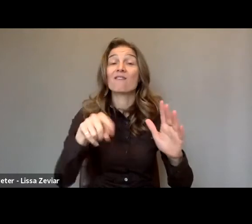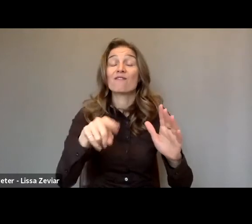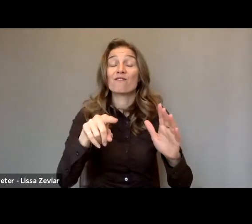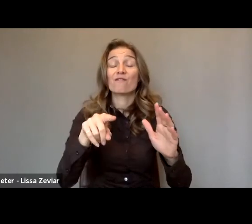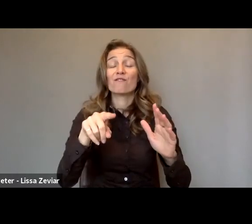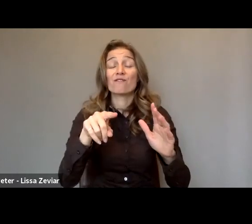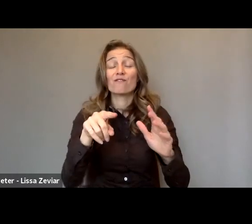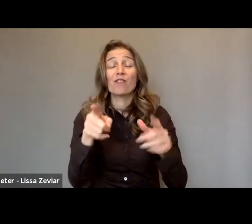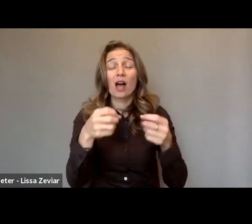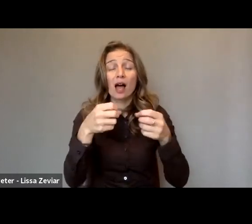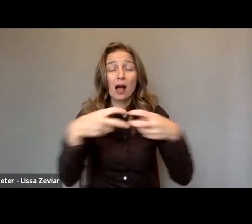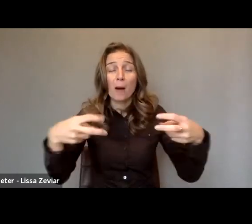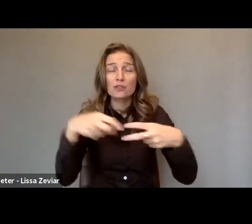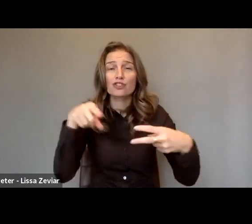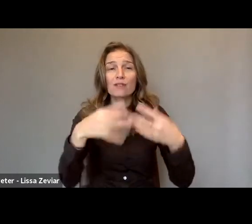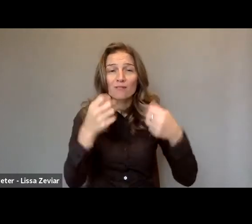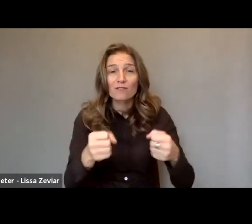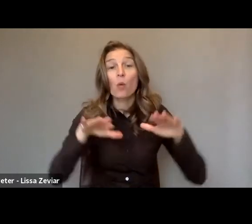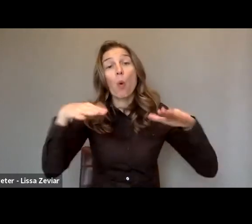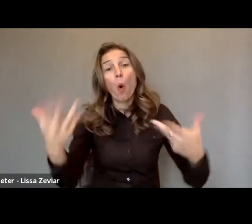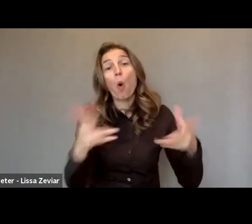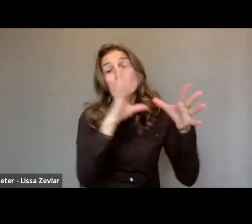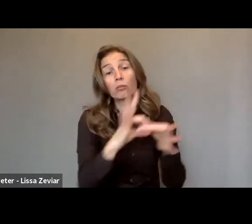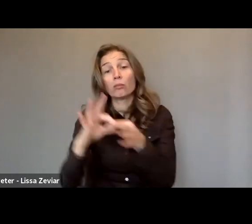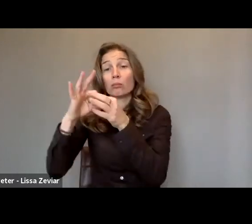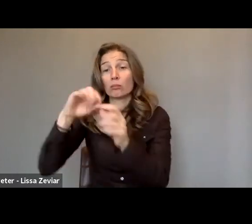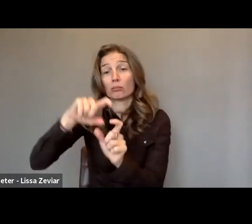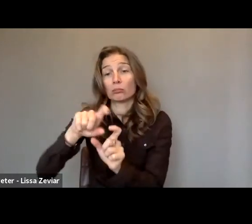And there's also an external link in the chat box that you can use.